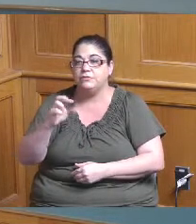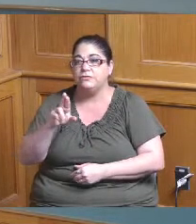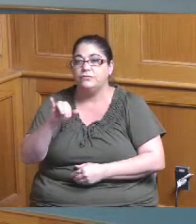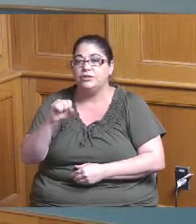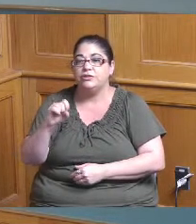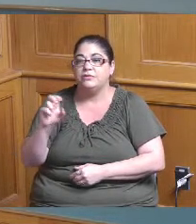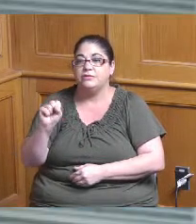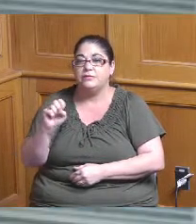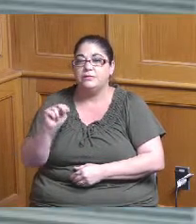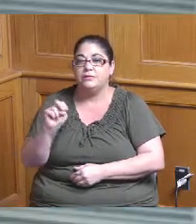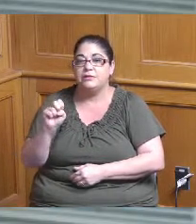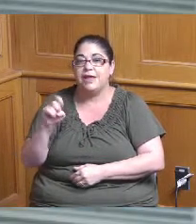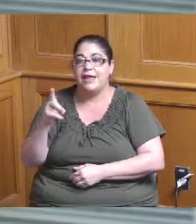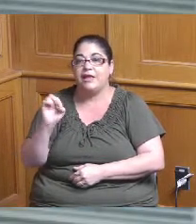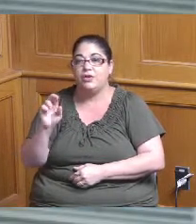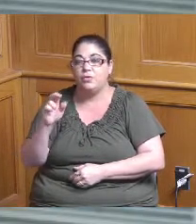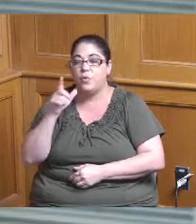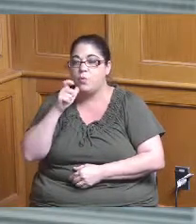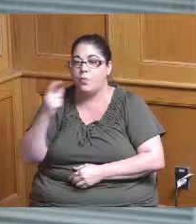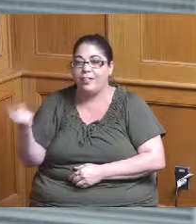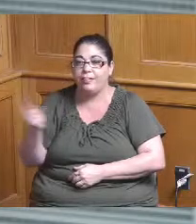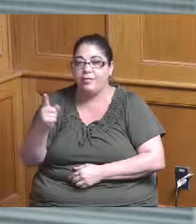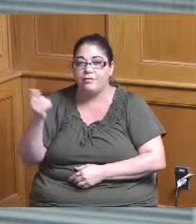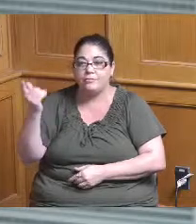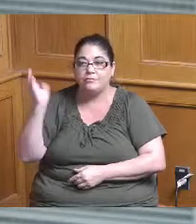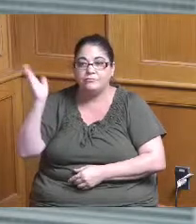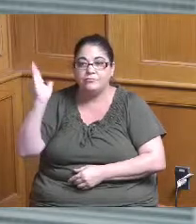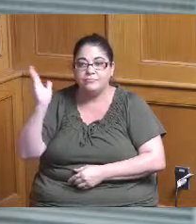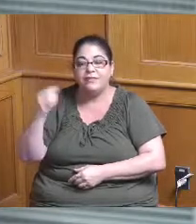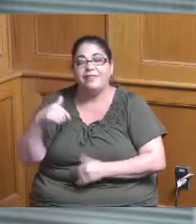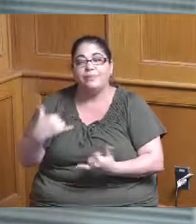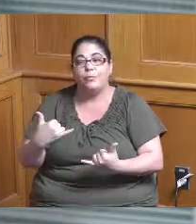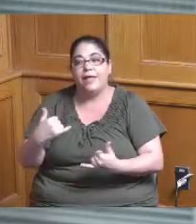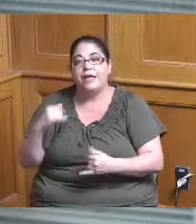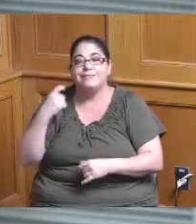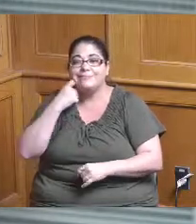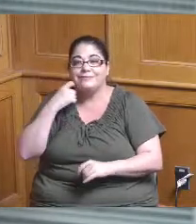presentation Chris joined us back in January and he's just been a great